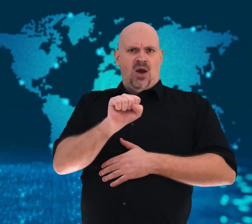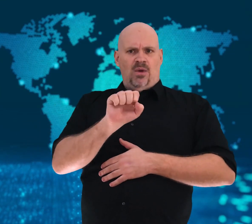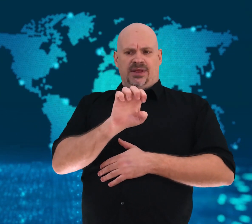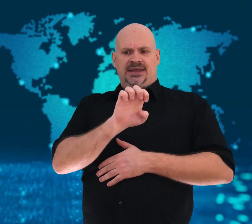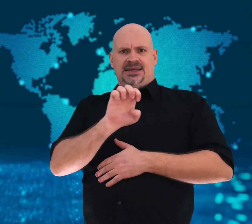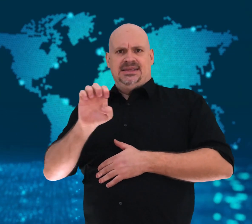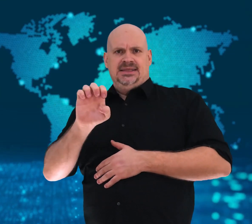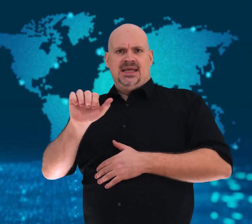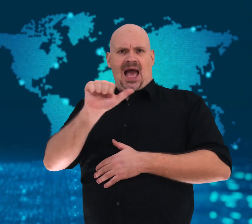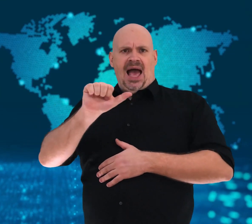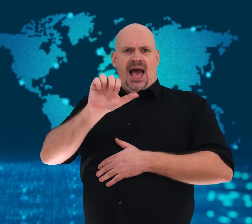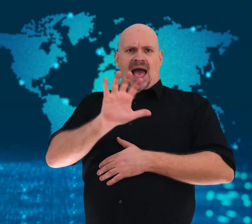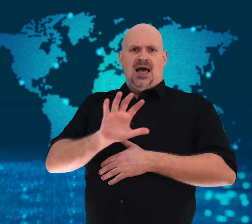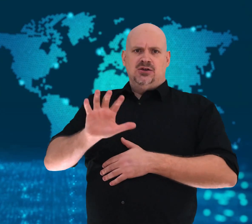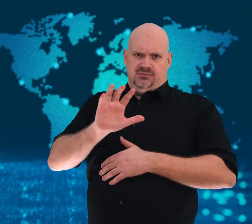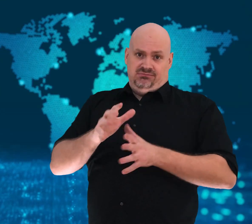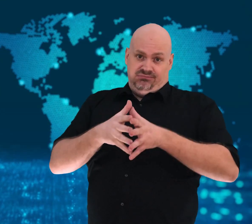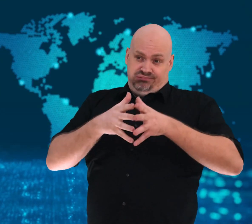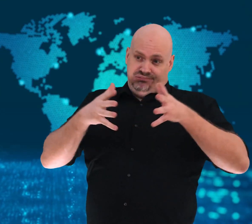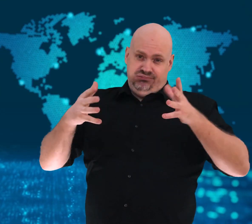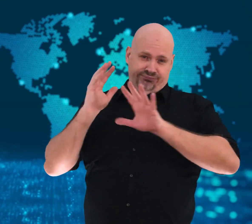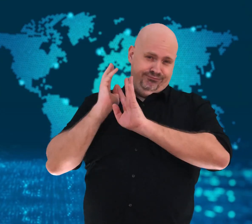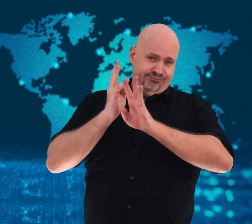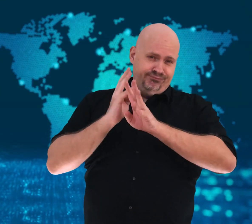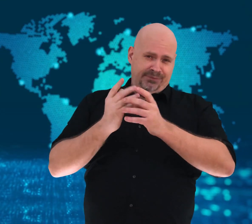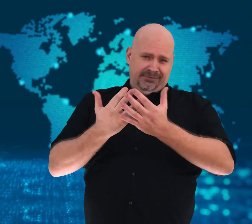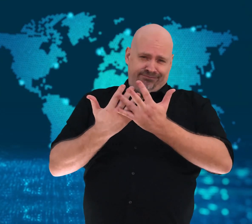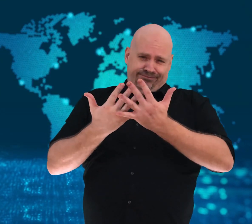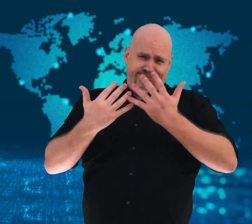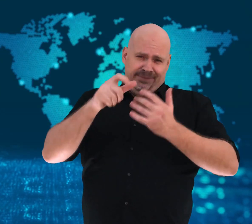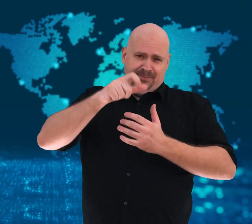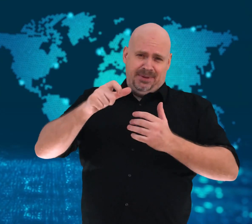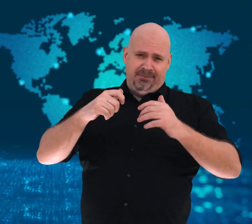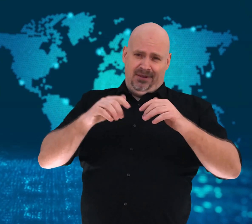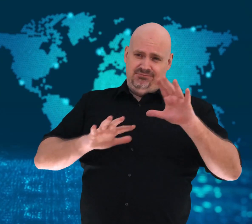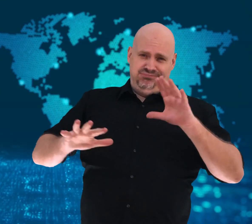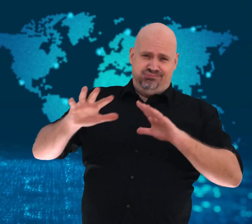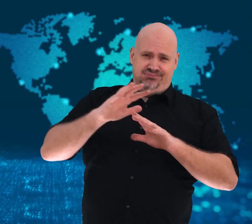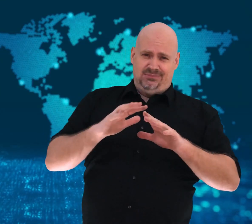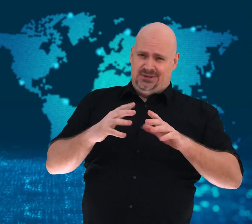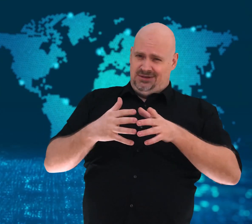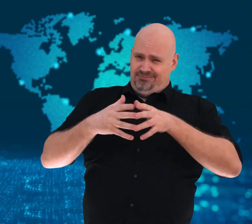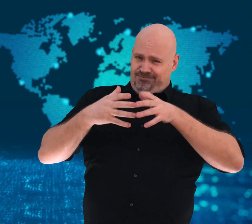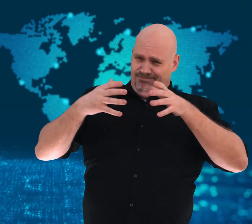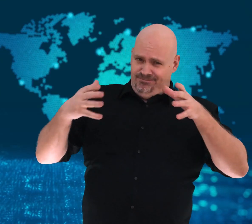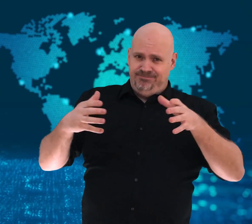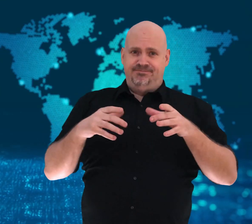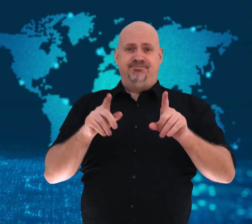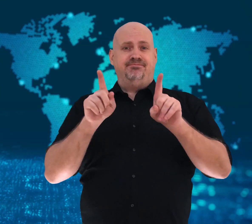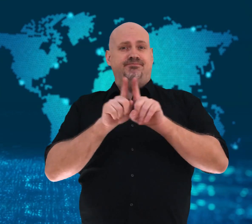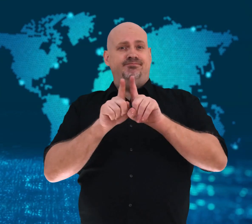It is home to the world's largest Muslim population.